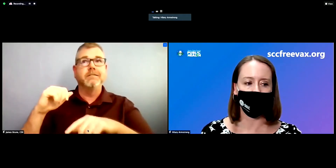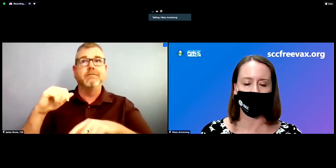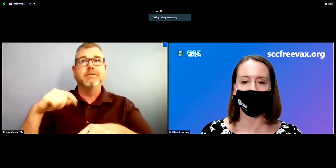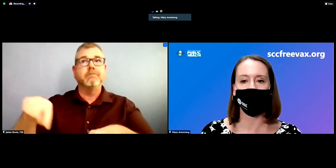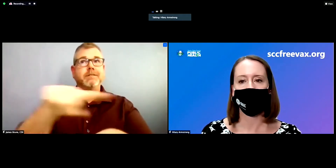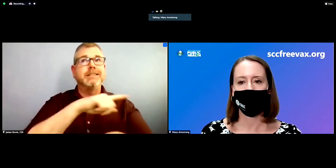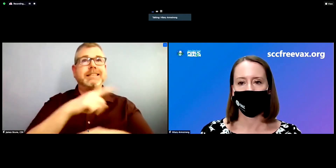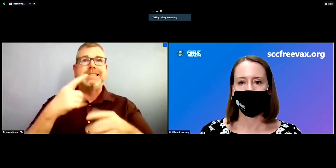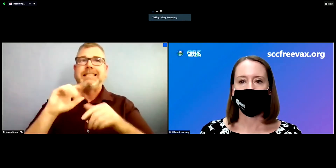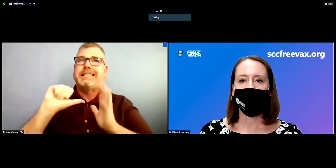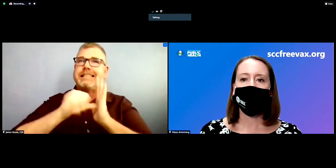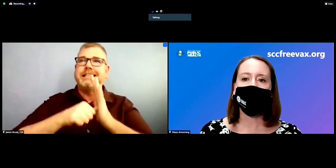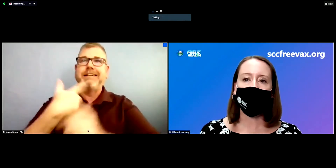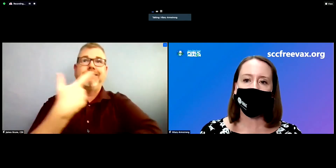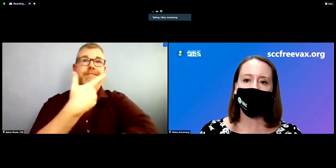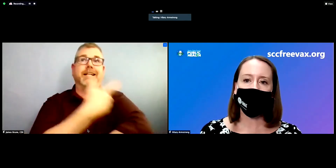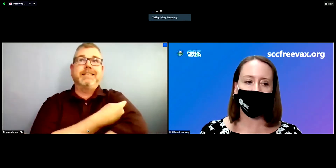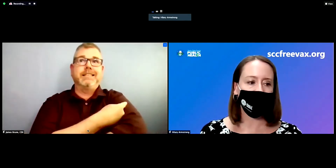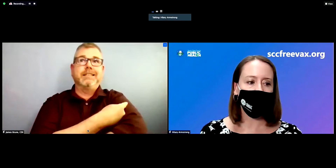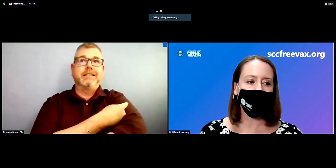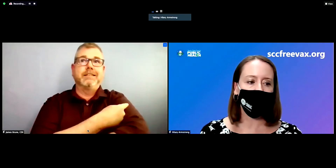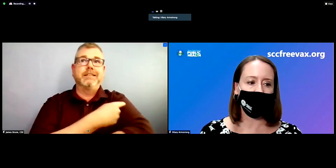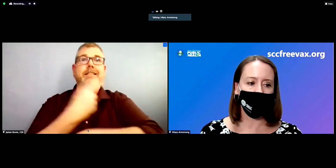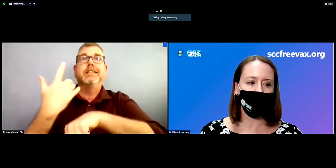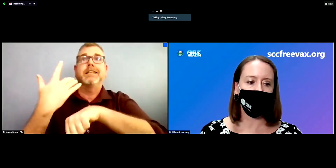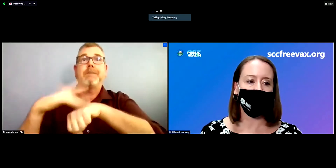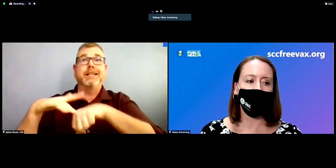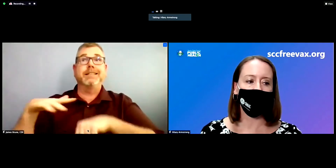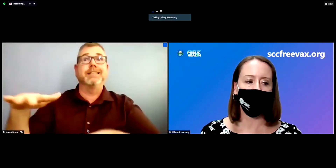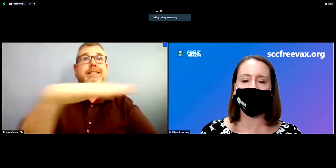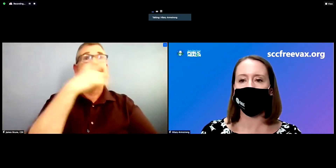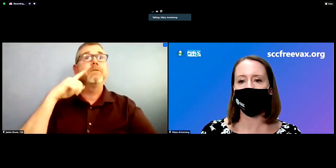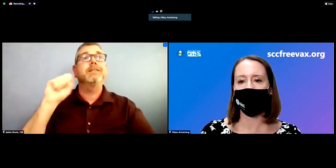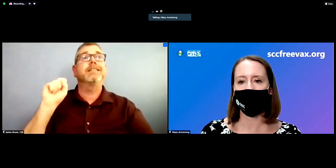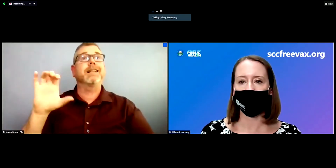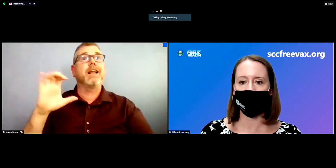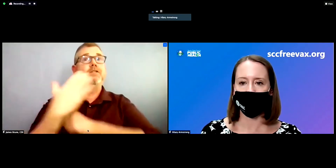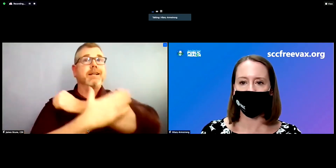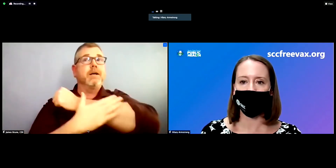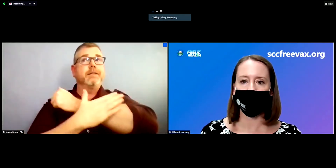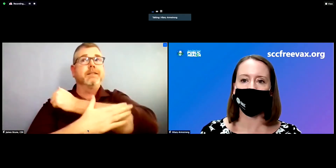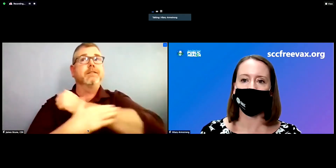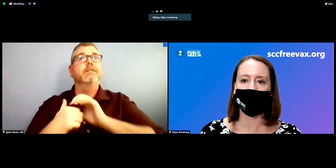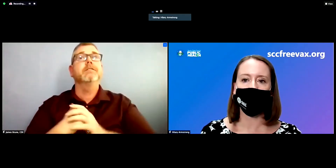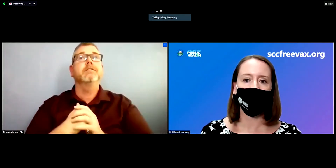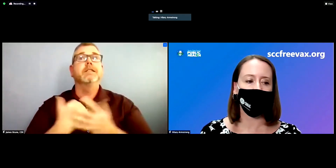County. Today we are pleased to announce the partnership between the County of Santa Clara